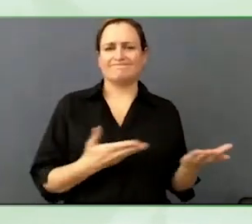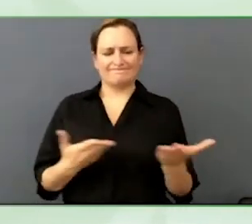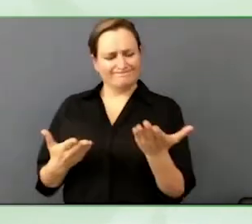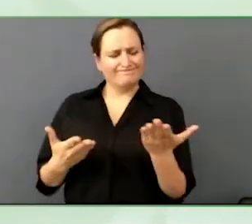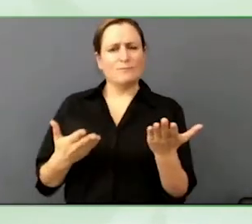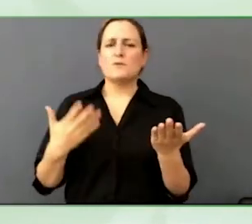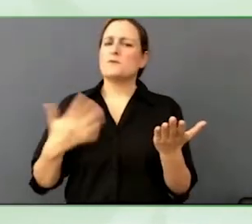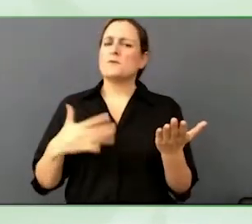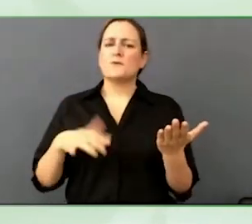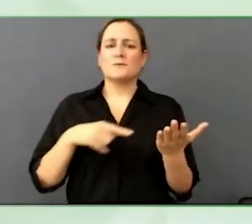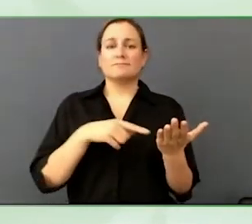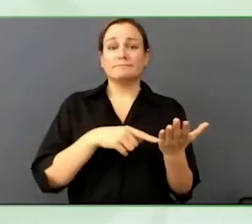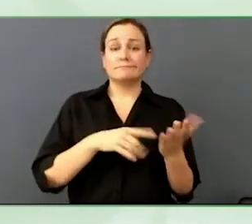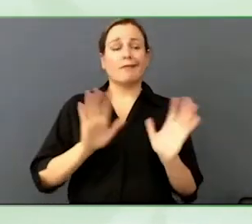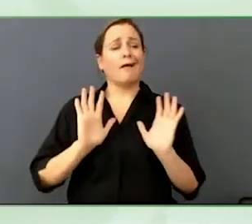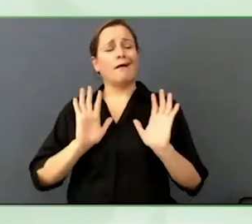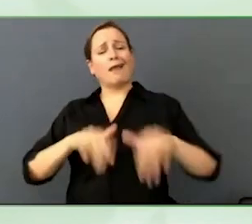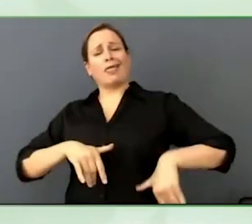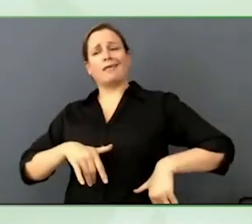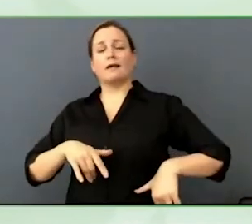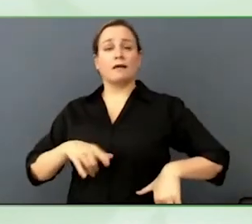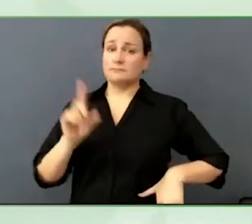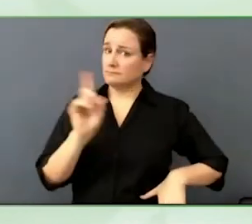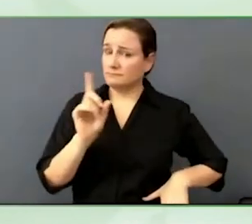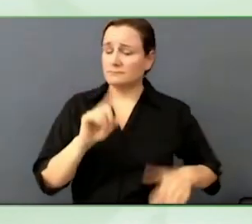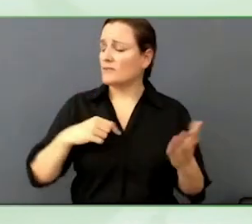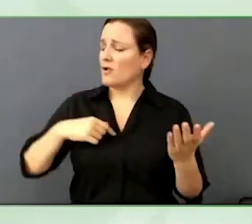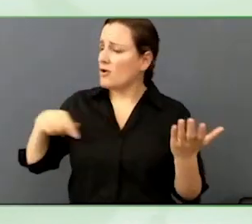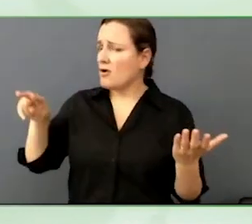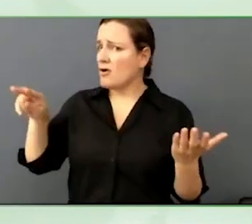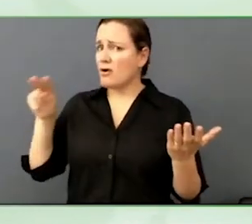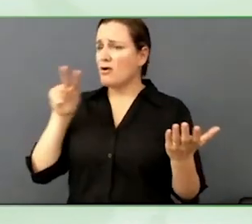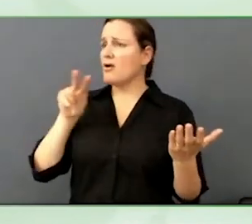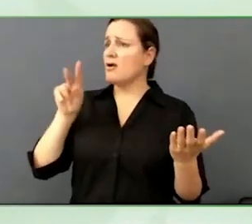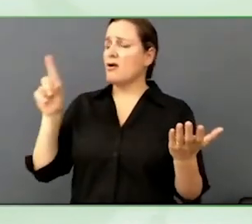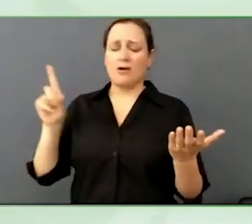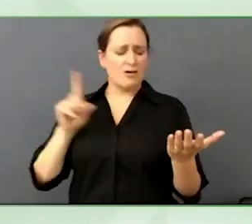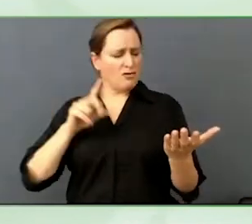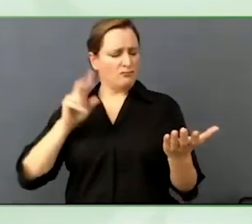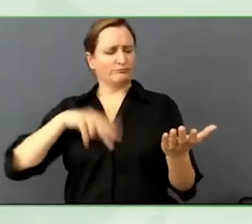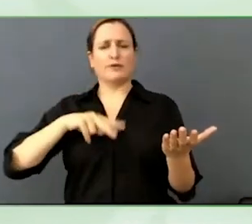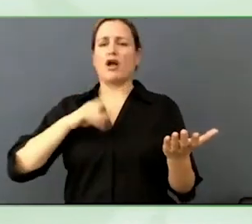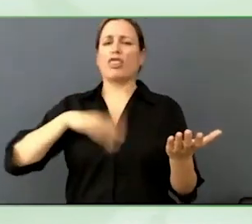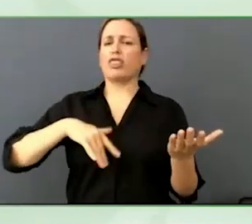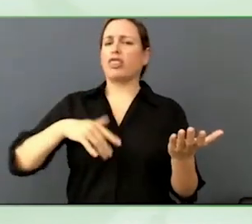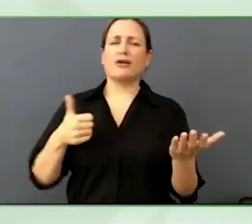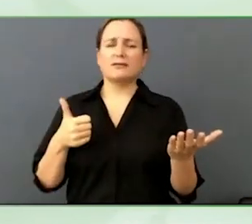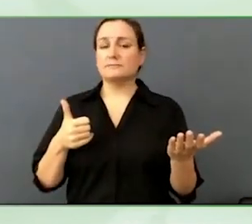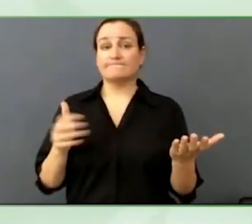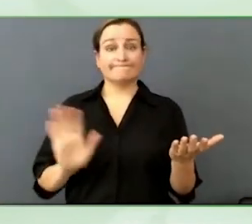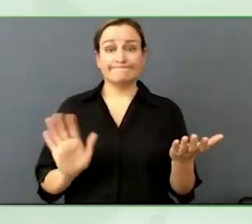We saw that this week with a message to students about a tragedy